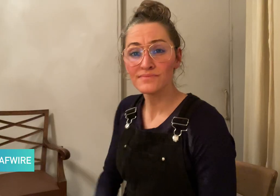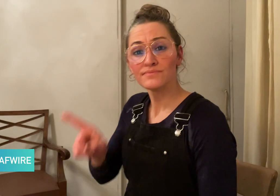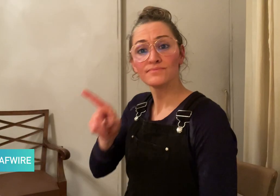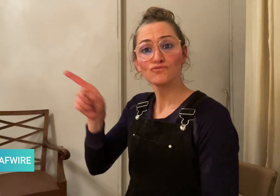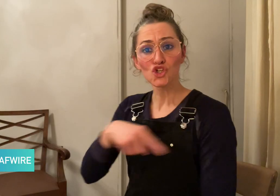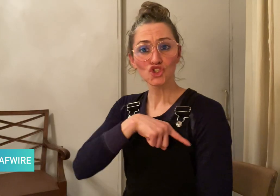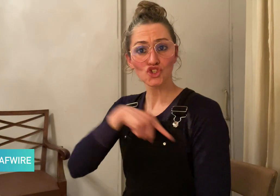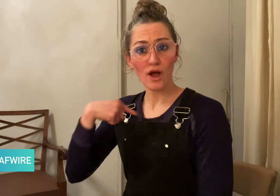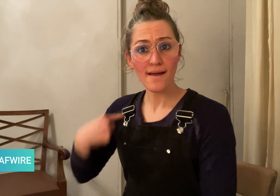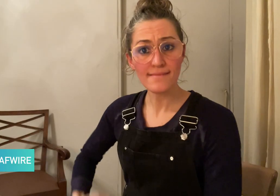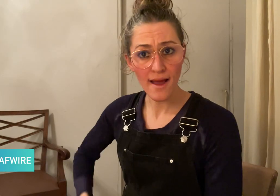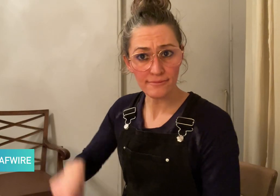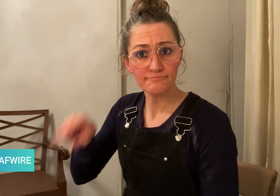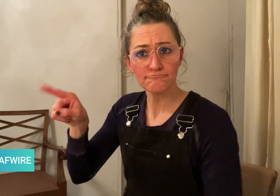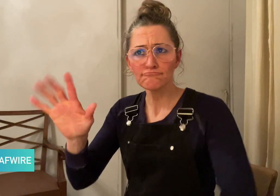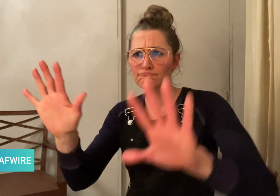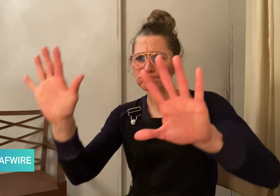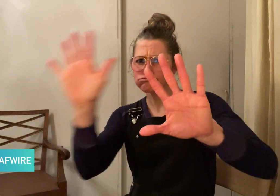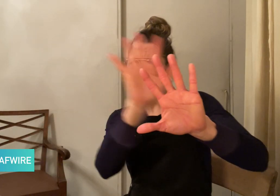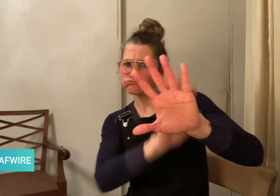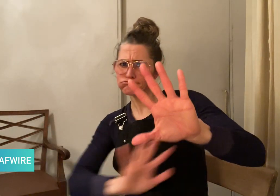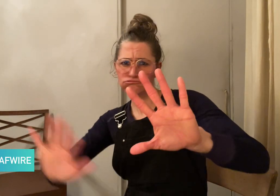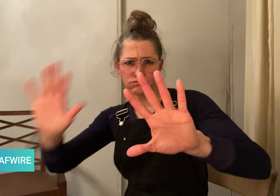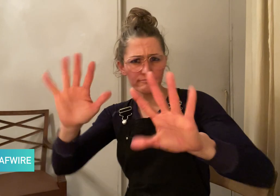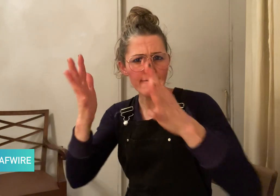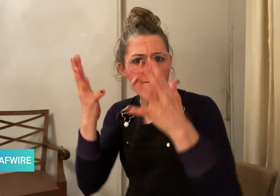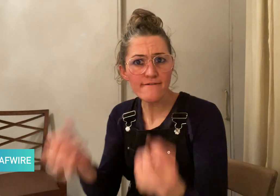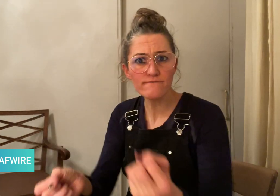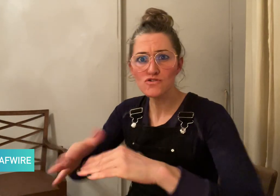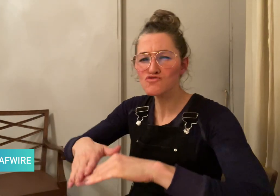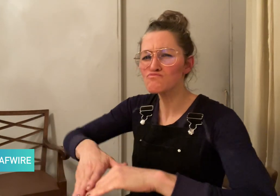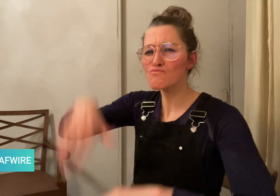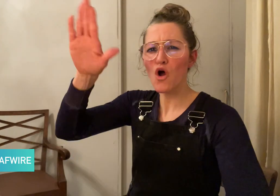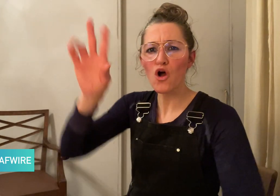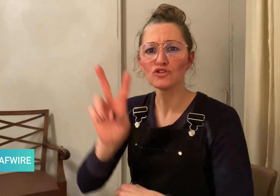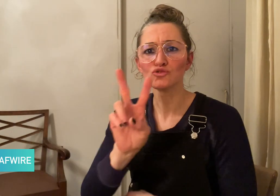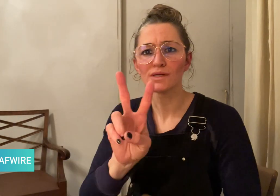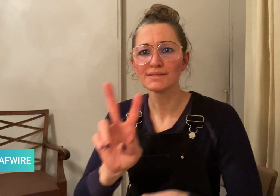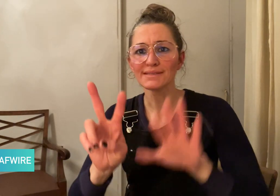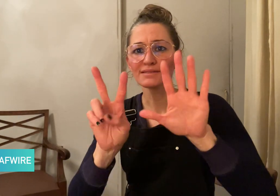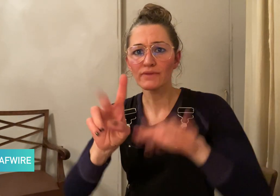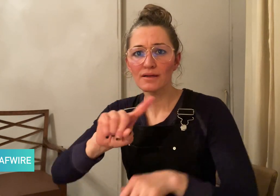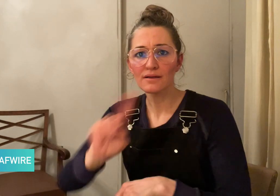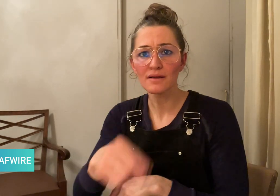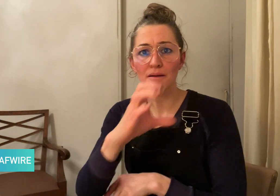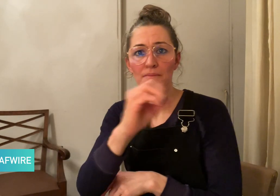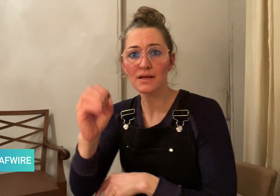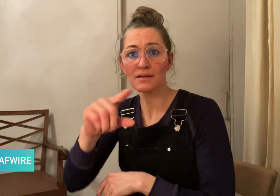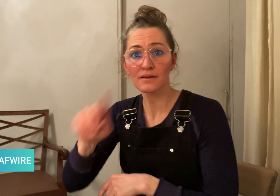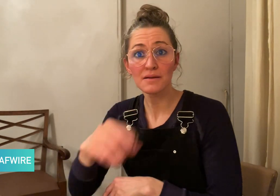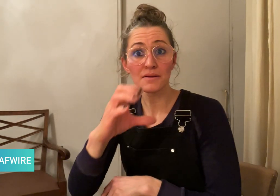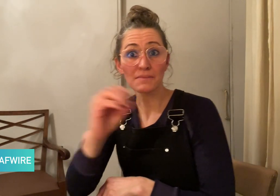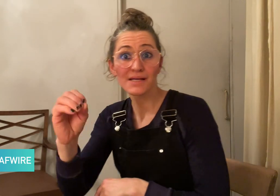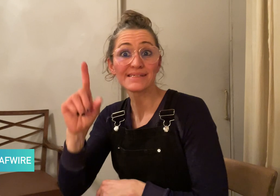There are more than 27 million Deaf people in China and the country’s